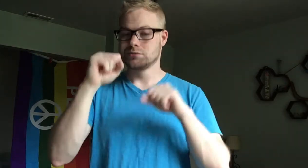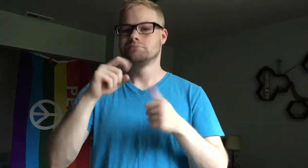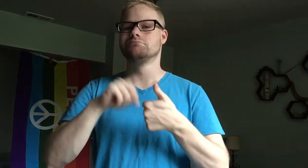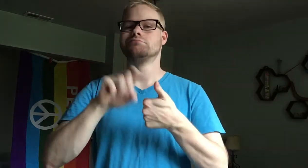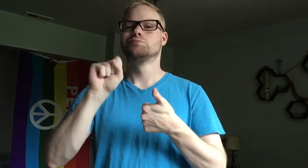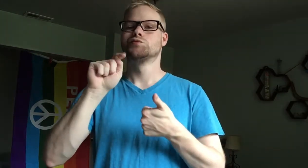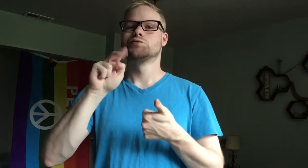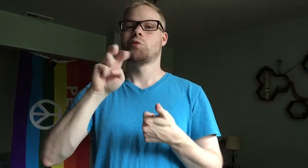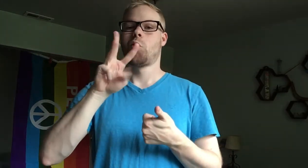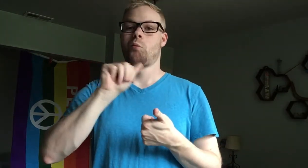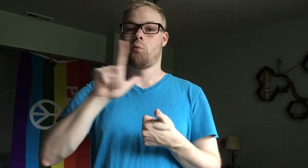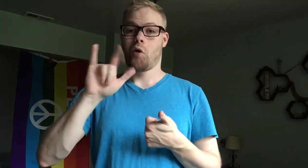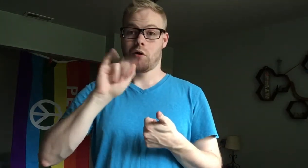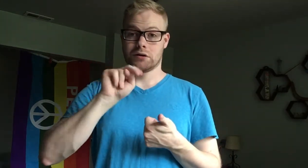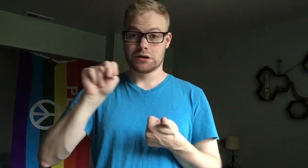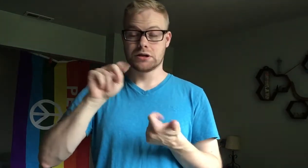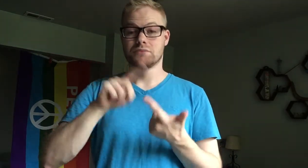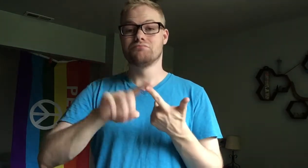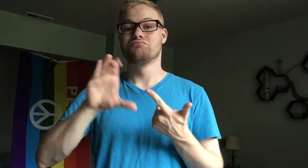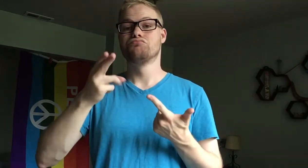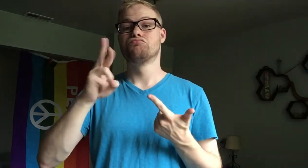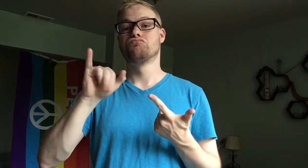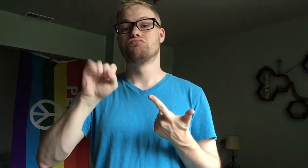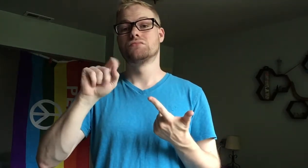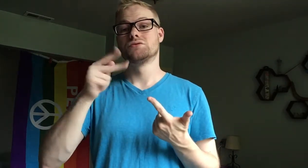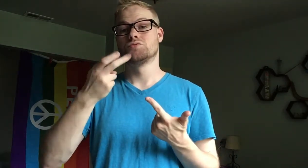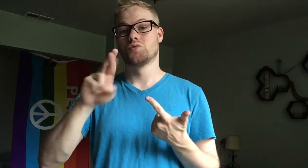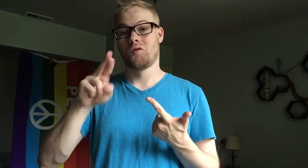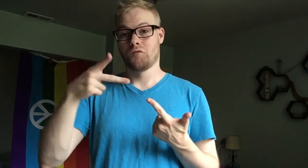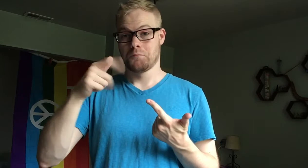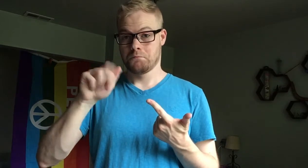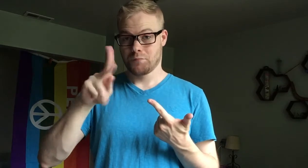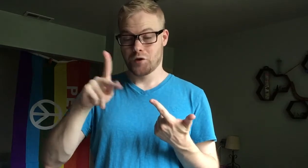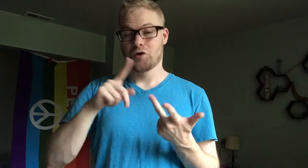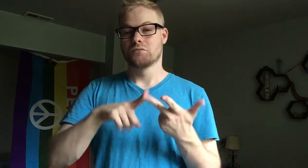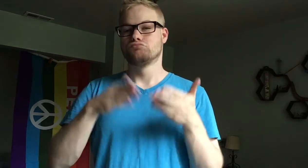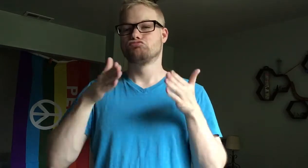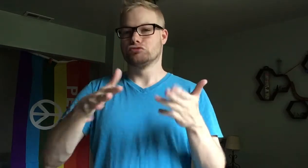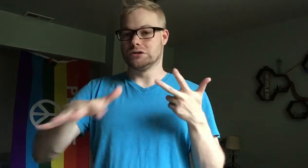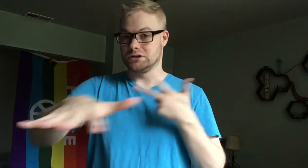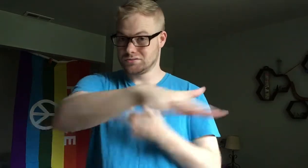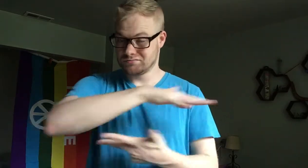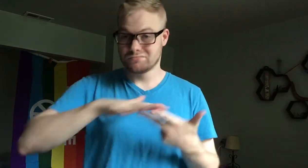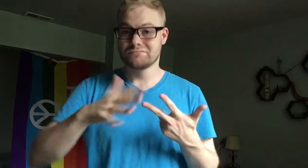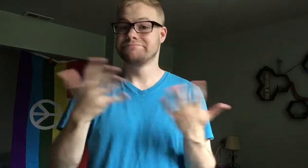Stonewall Inn, Christopher Park, and the surrounding streets and sidewalks